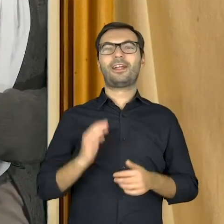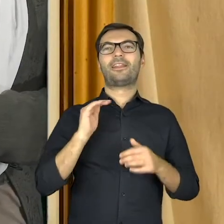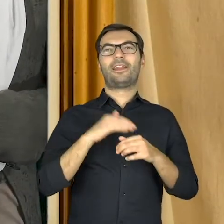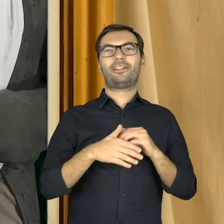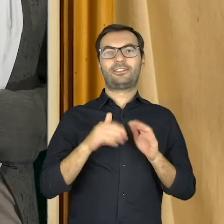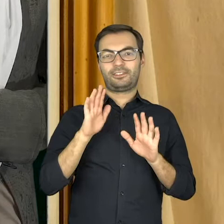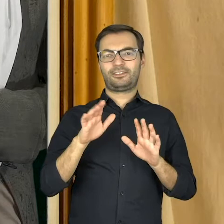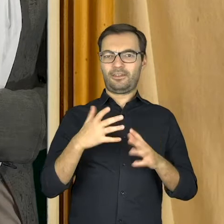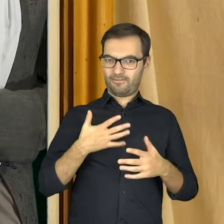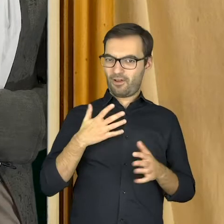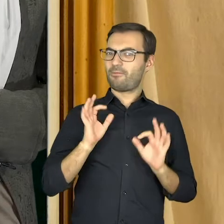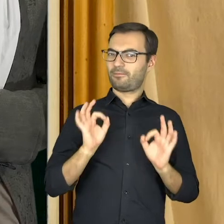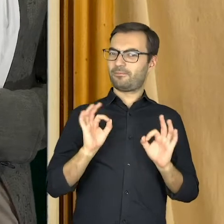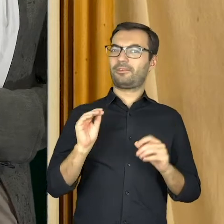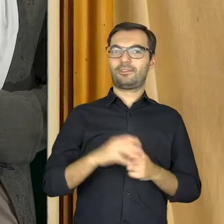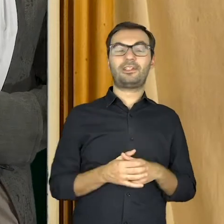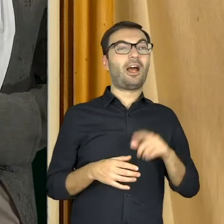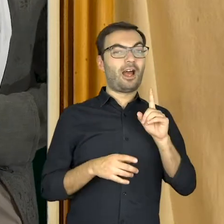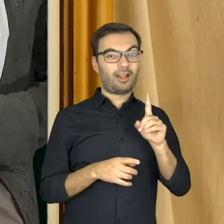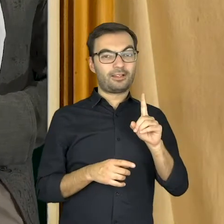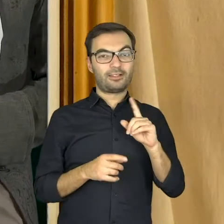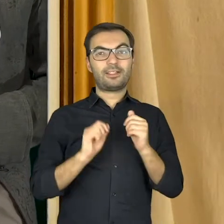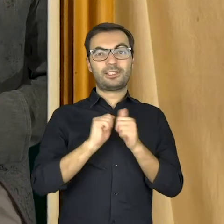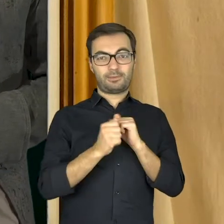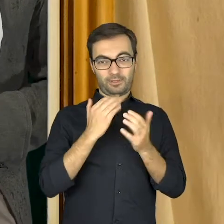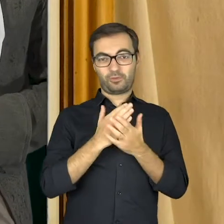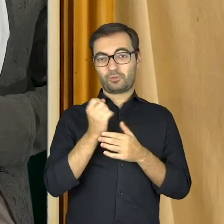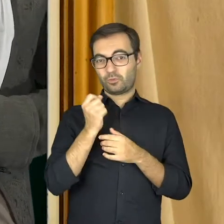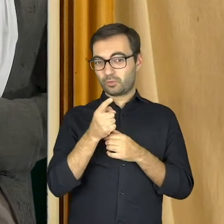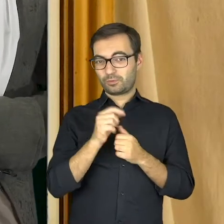Luckily, I’m doing well so far. But, the changes are already noticeable.